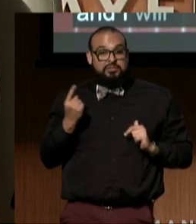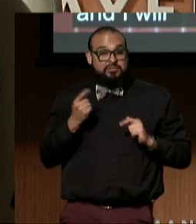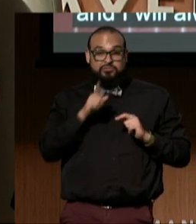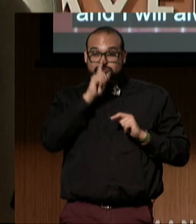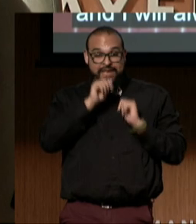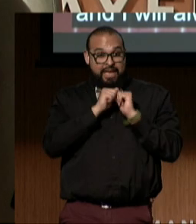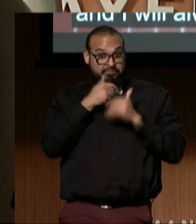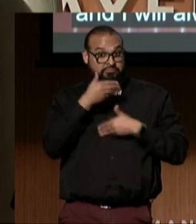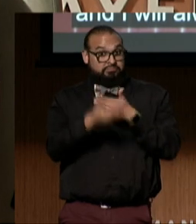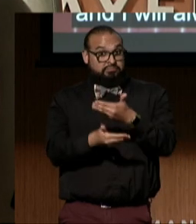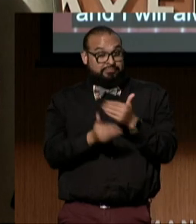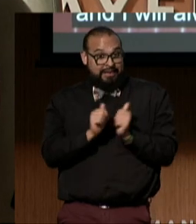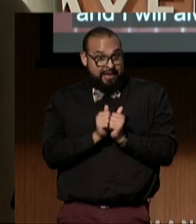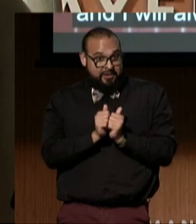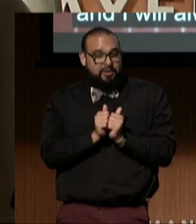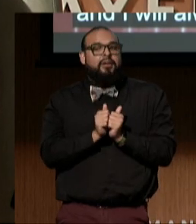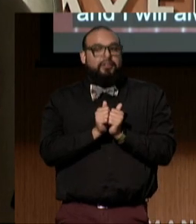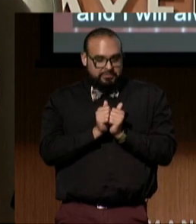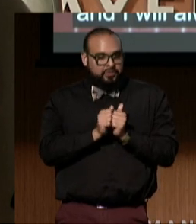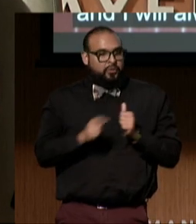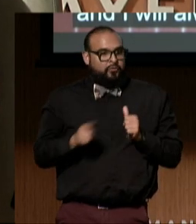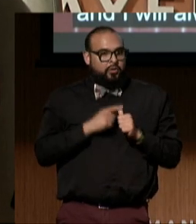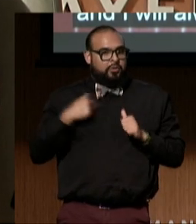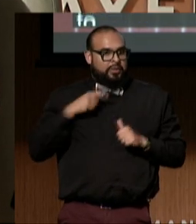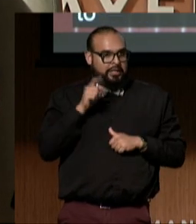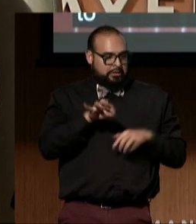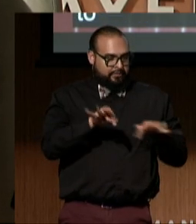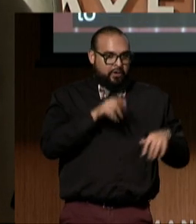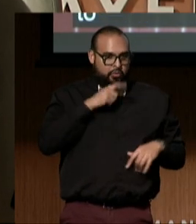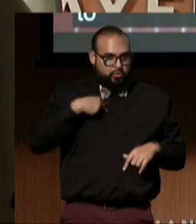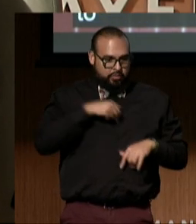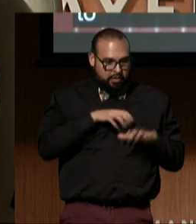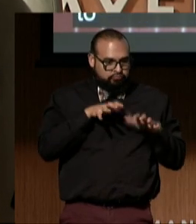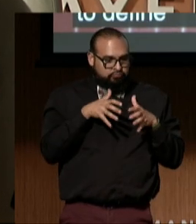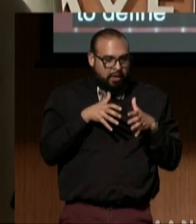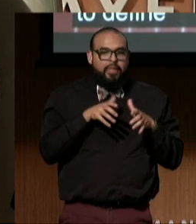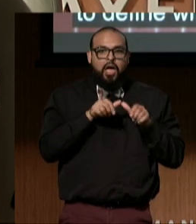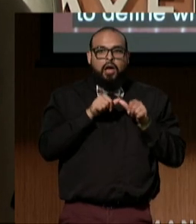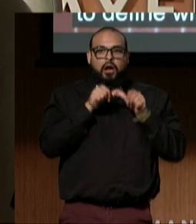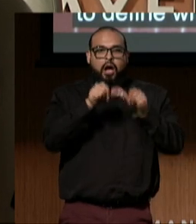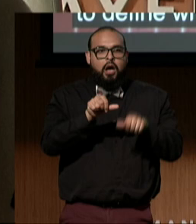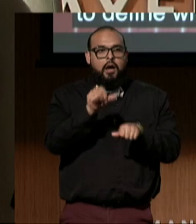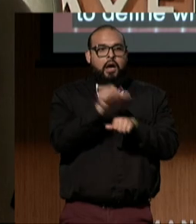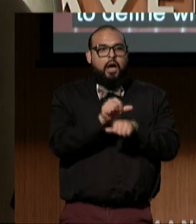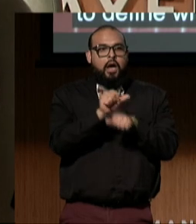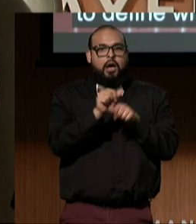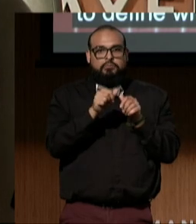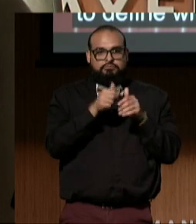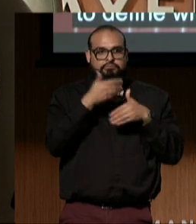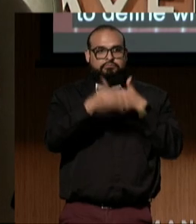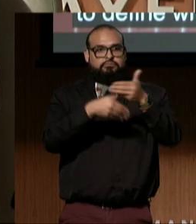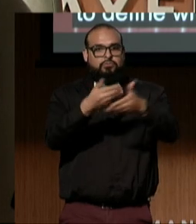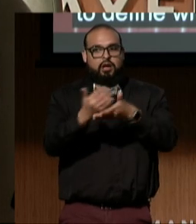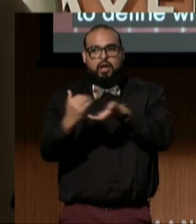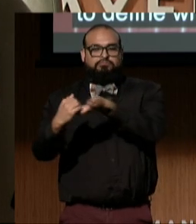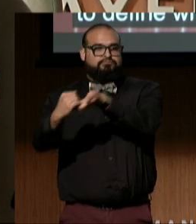is to define who we are and continue to work and be in partnership with others,